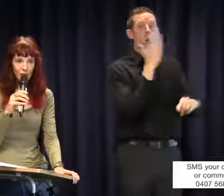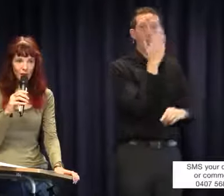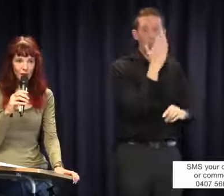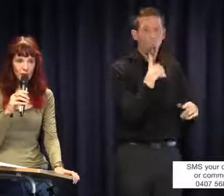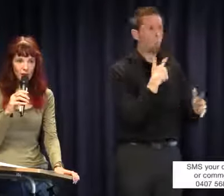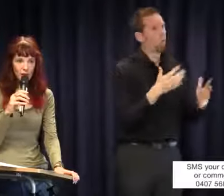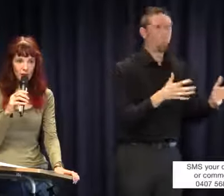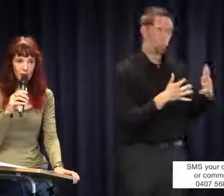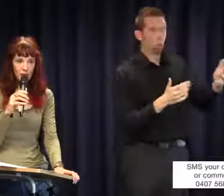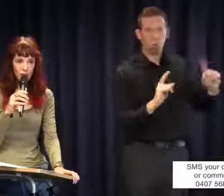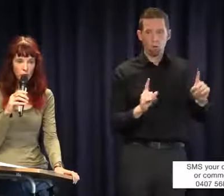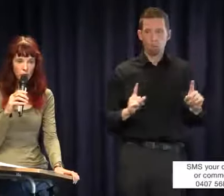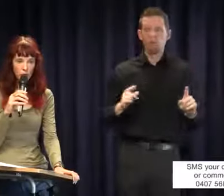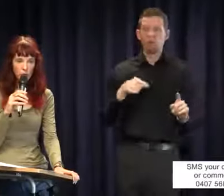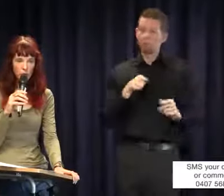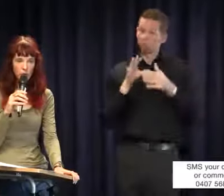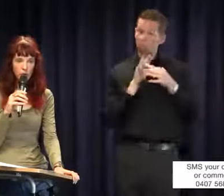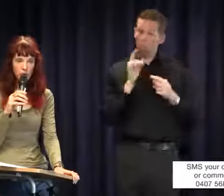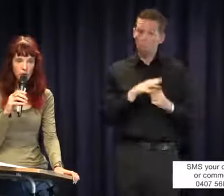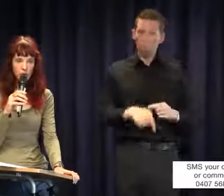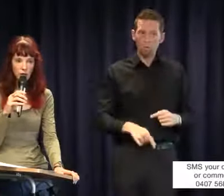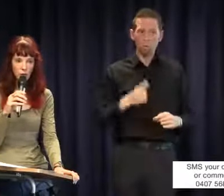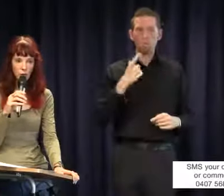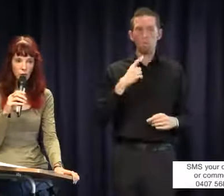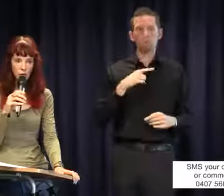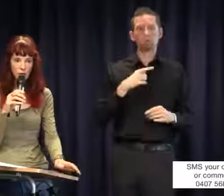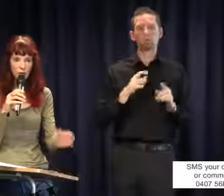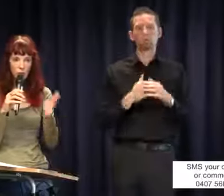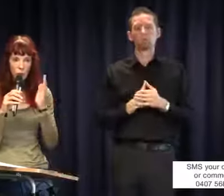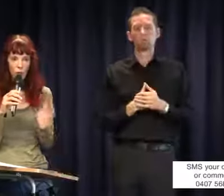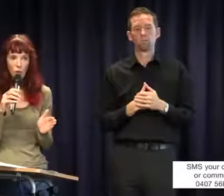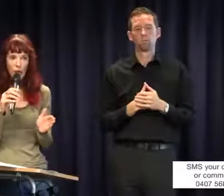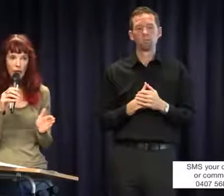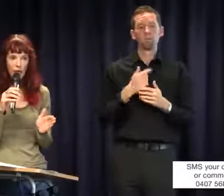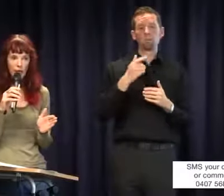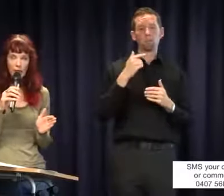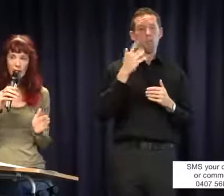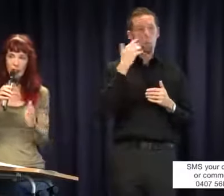quite relevant to this discussion because when you present at a school one way like